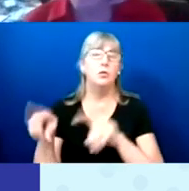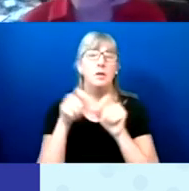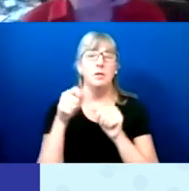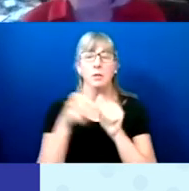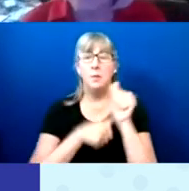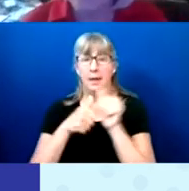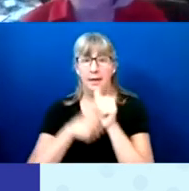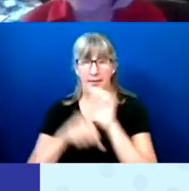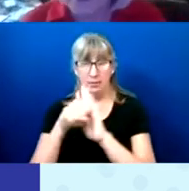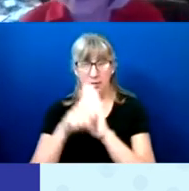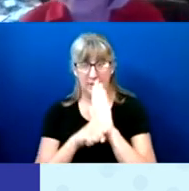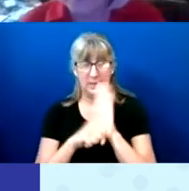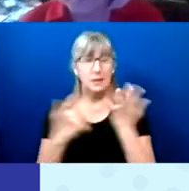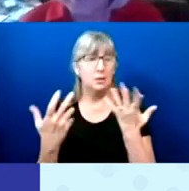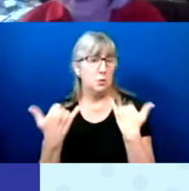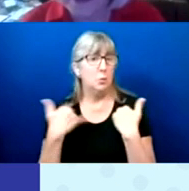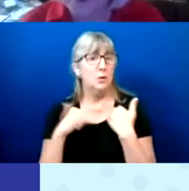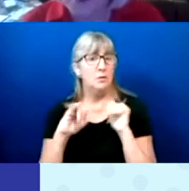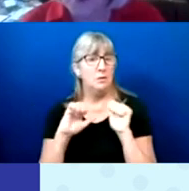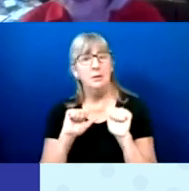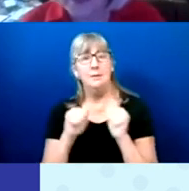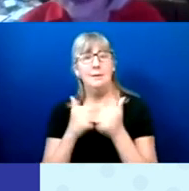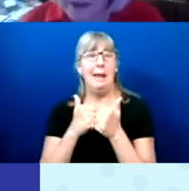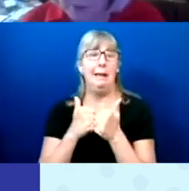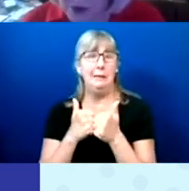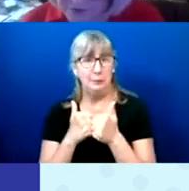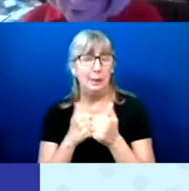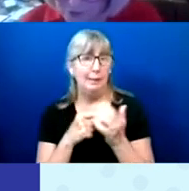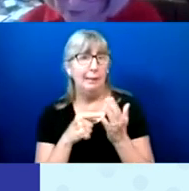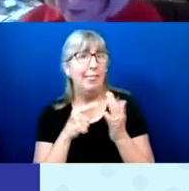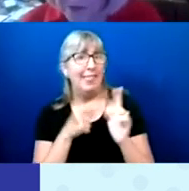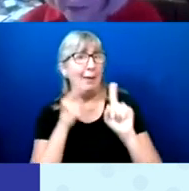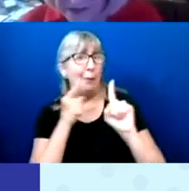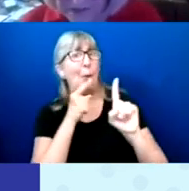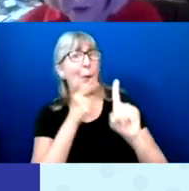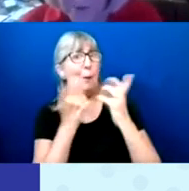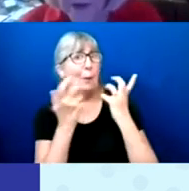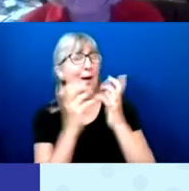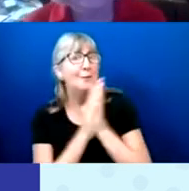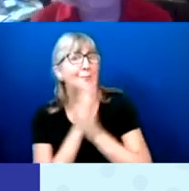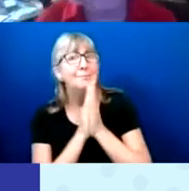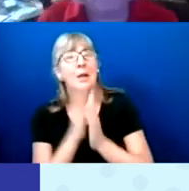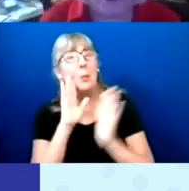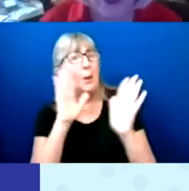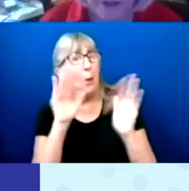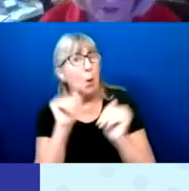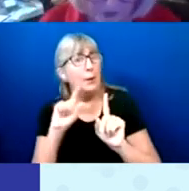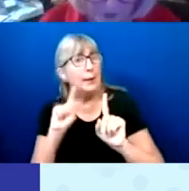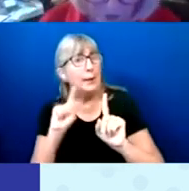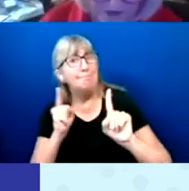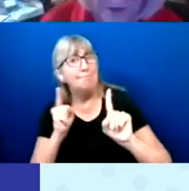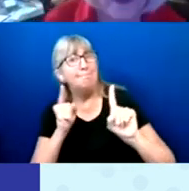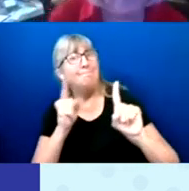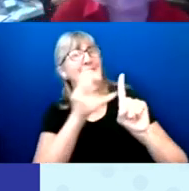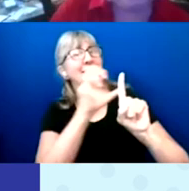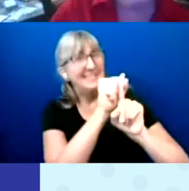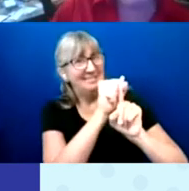So we're still challenged by that goal, and we hope we'll be able to get there by the next time we do the report.